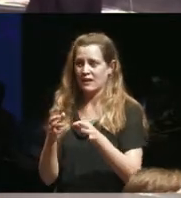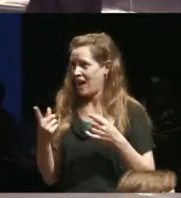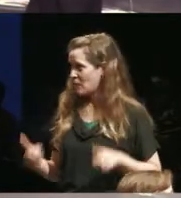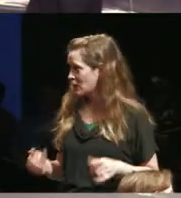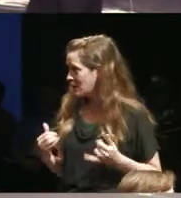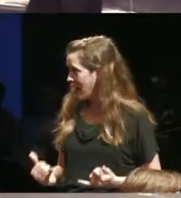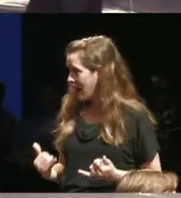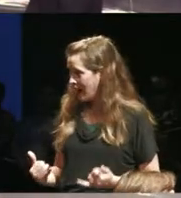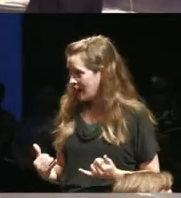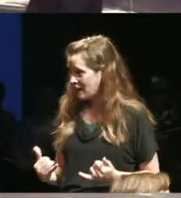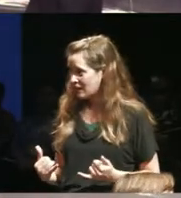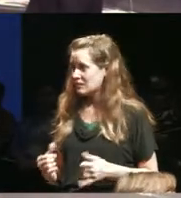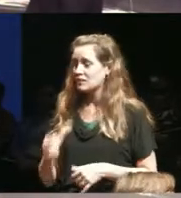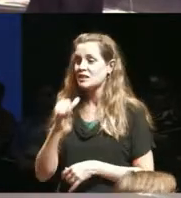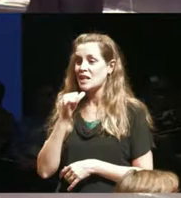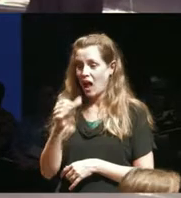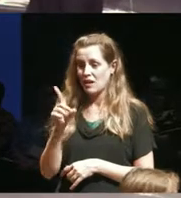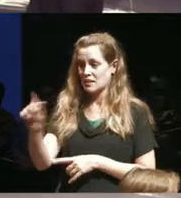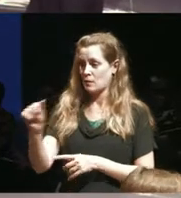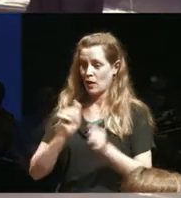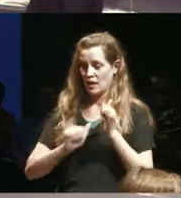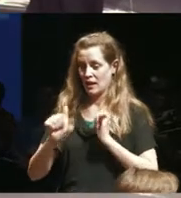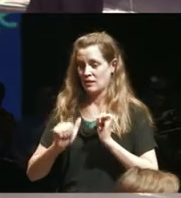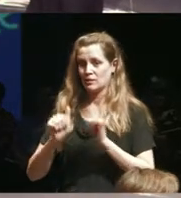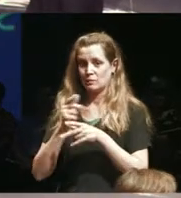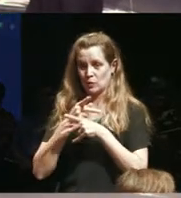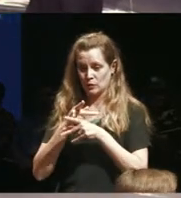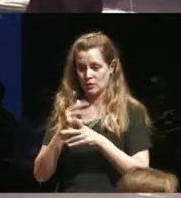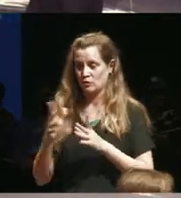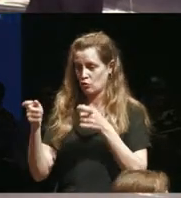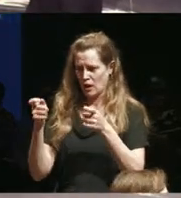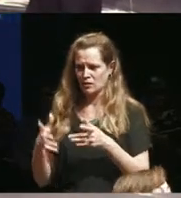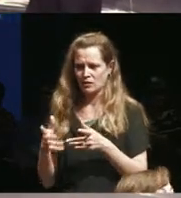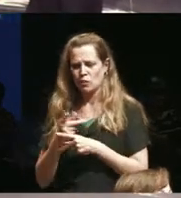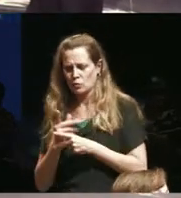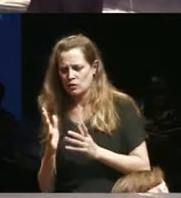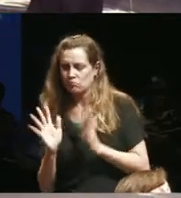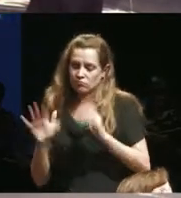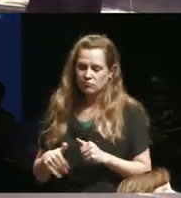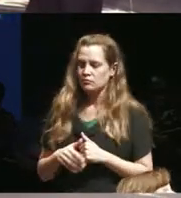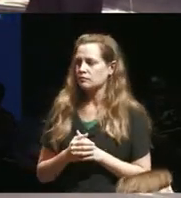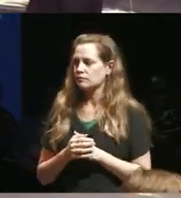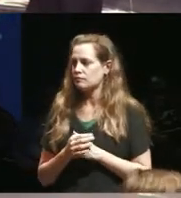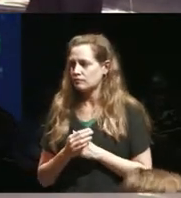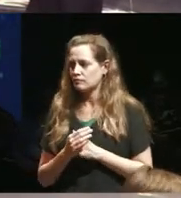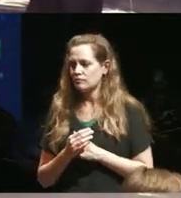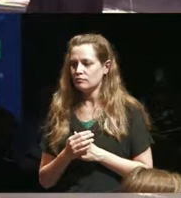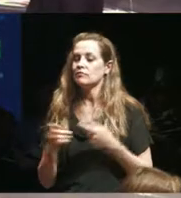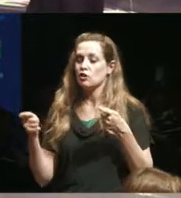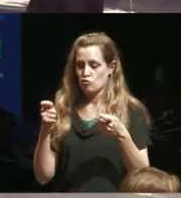there's a non-disabled theater producer director producer director and writers